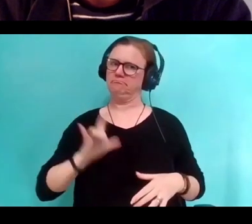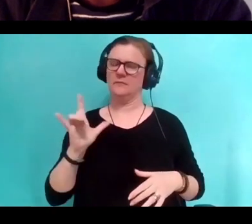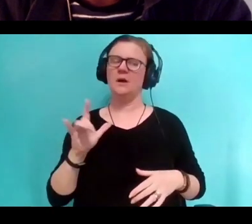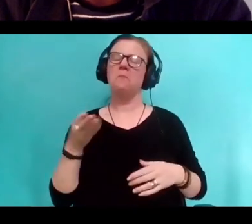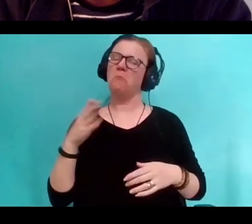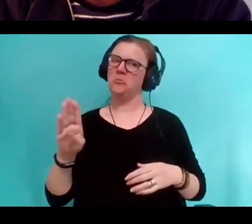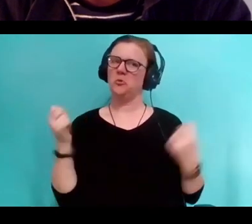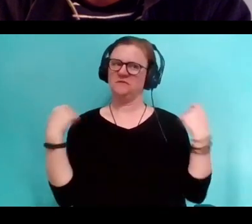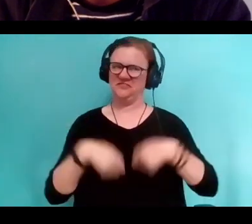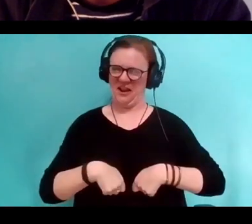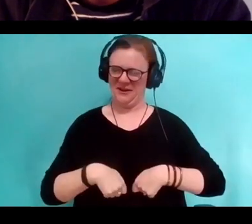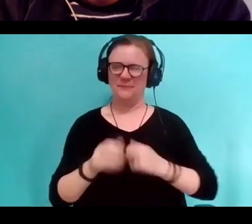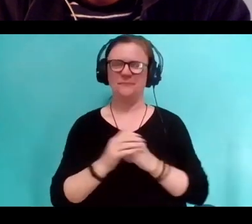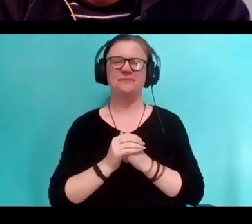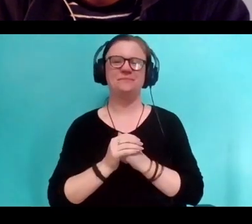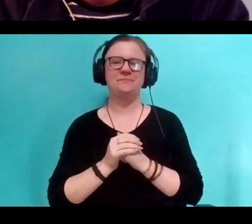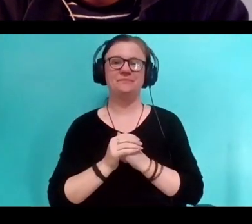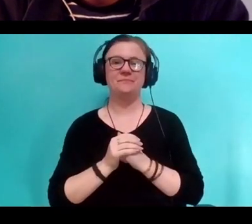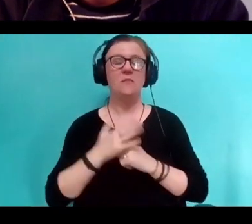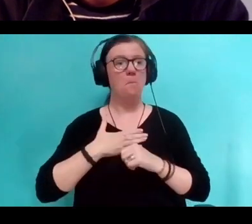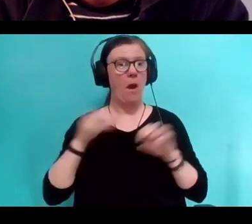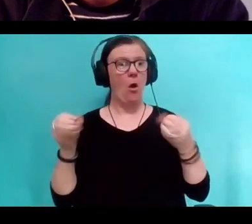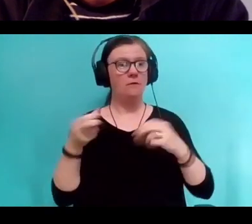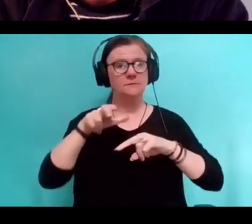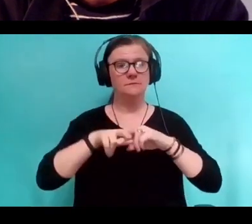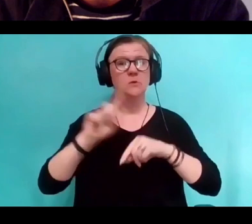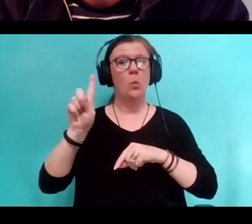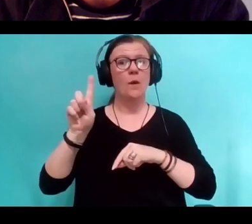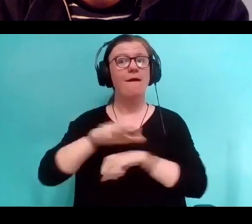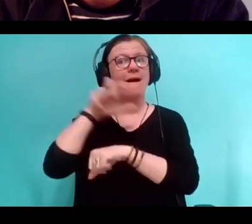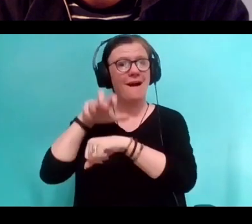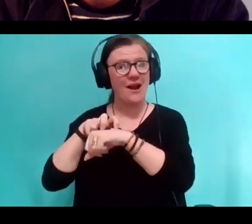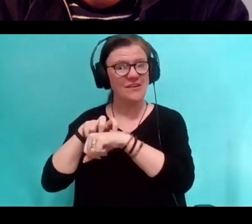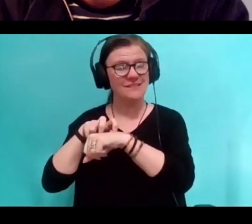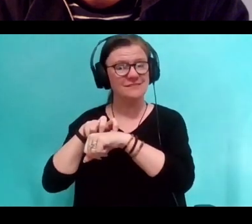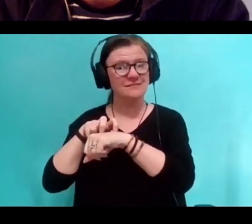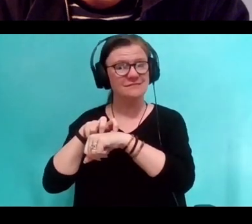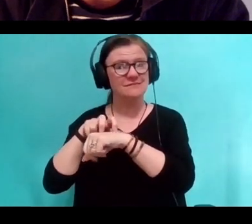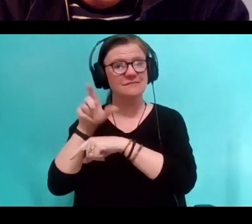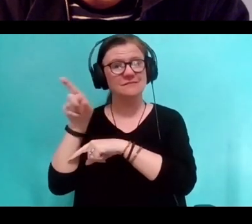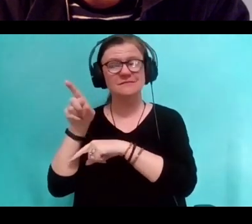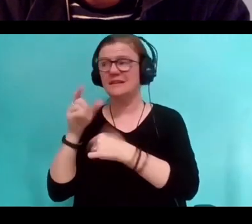And I'm sat in my office in Ireland where it's eight o'clock in the evening.